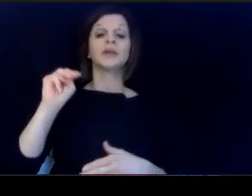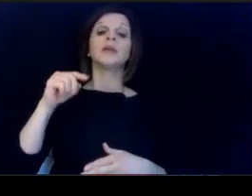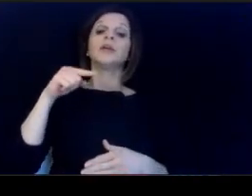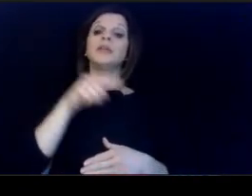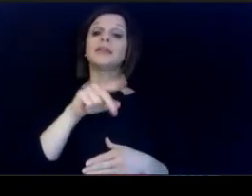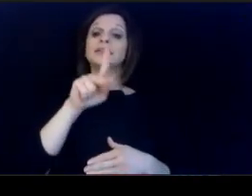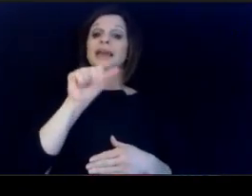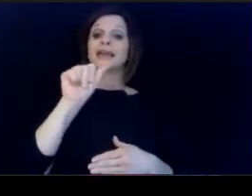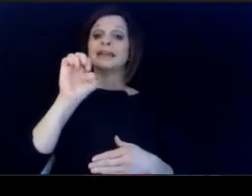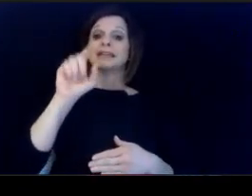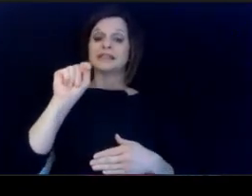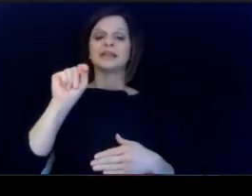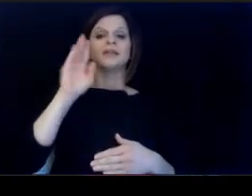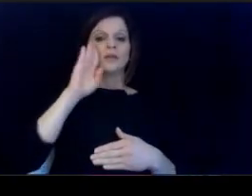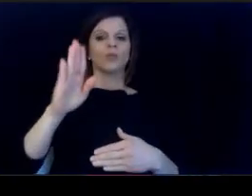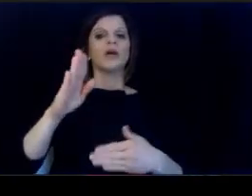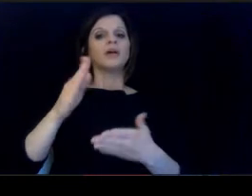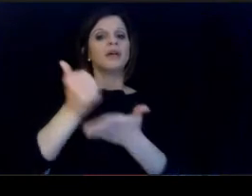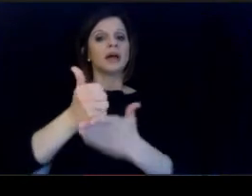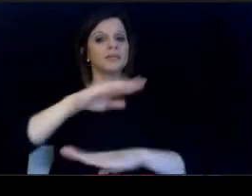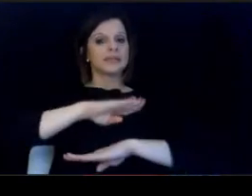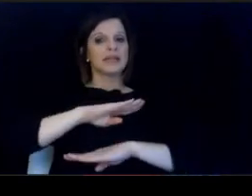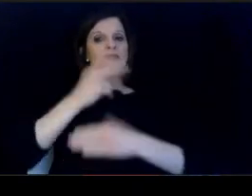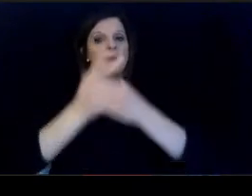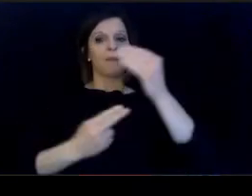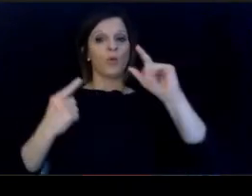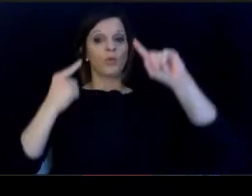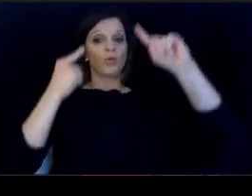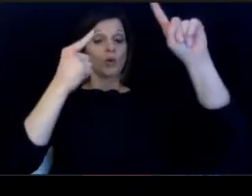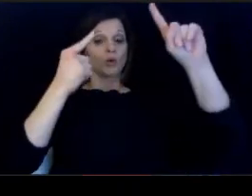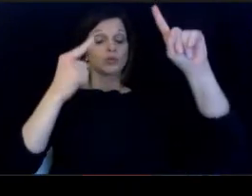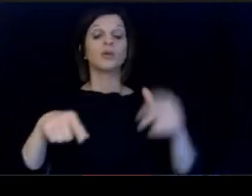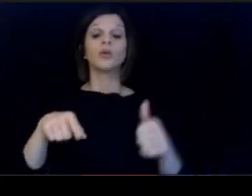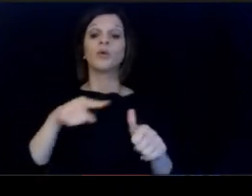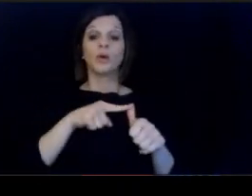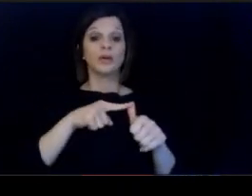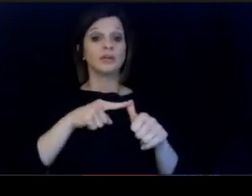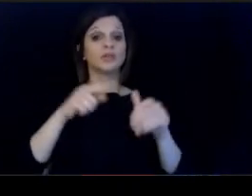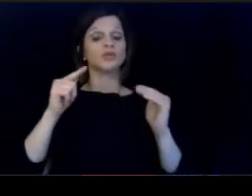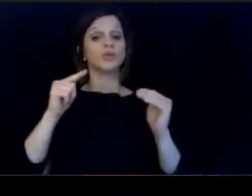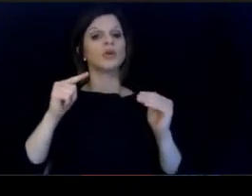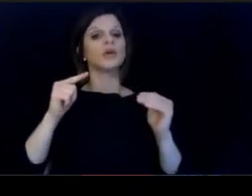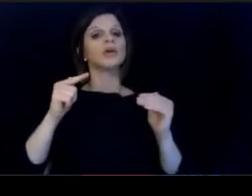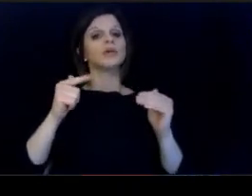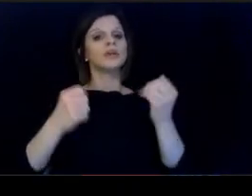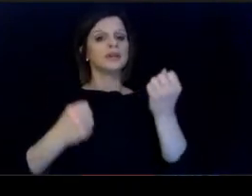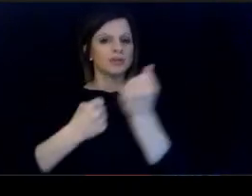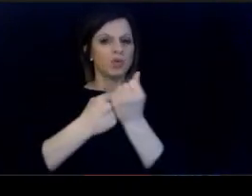will help us achieve both of these goals to. one advance policies that increase these qualities.